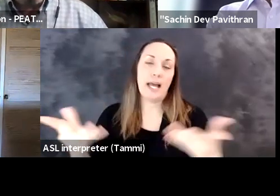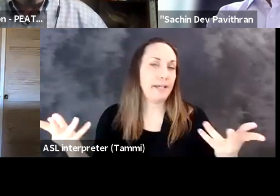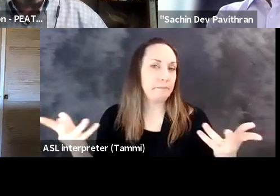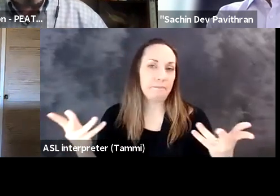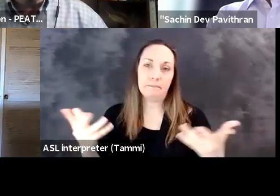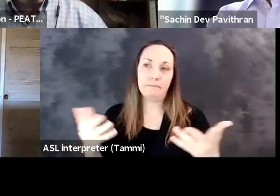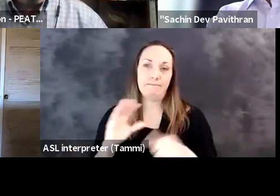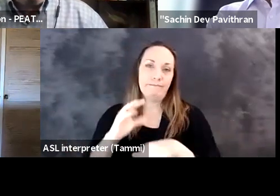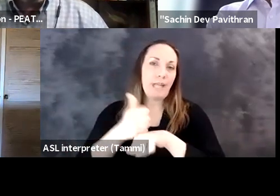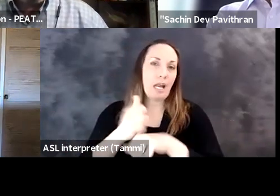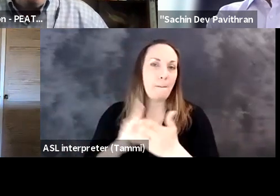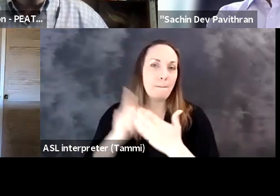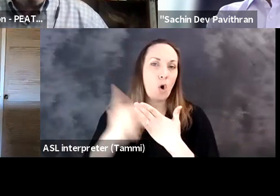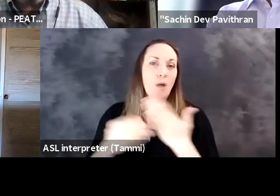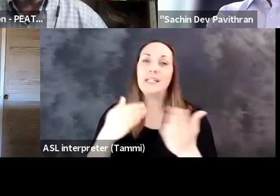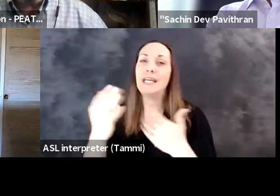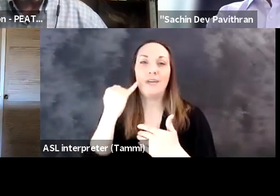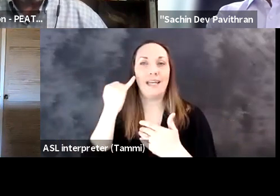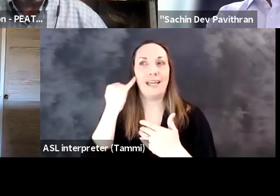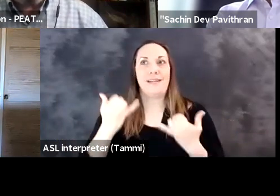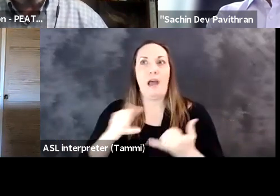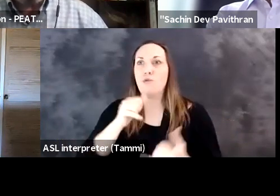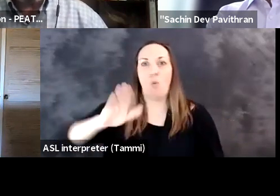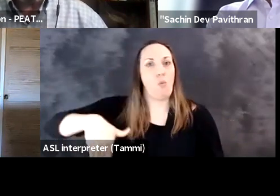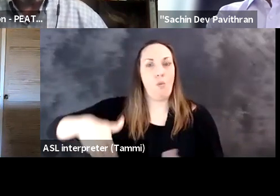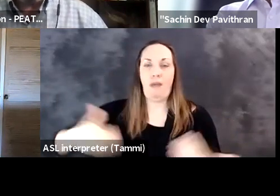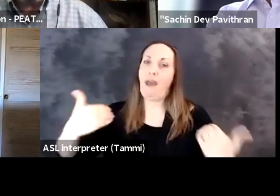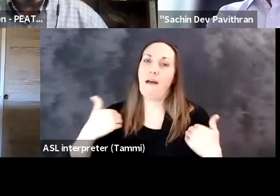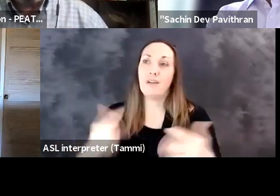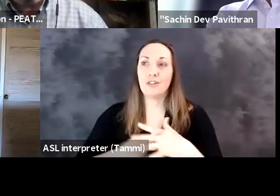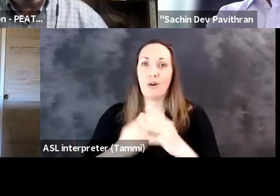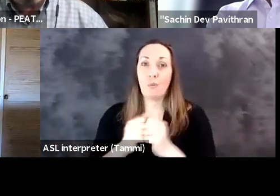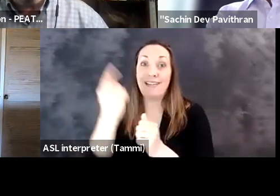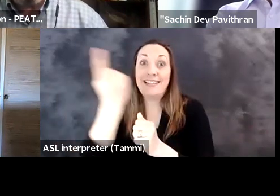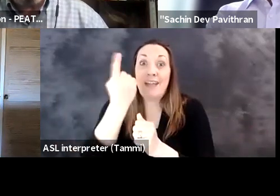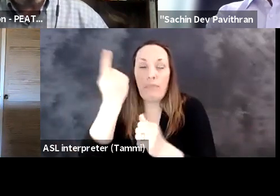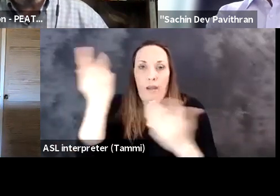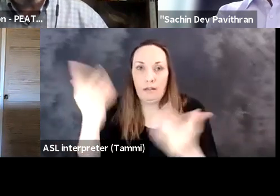probably more about, it's a continual need to invest in programs even if you